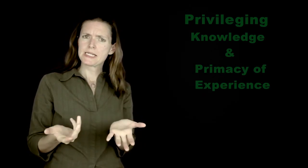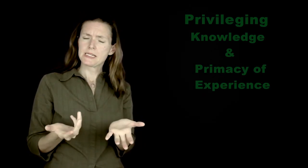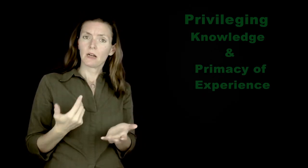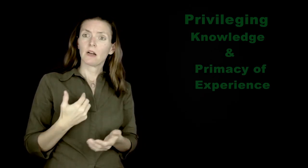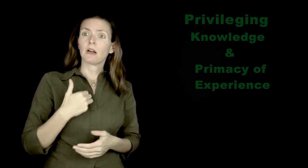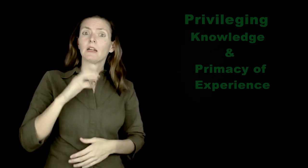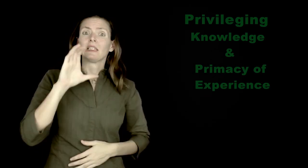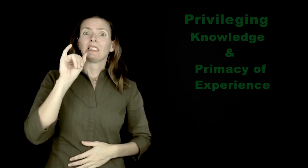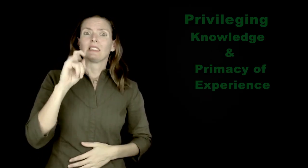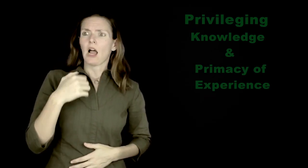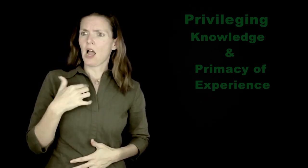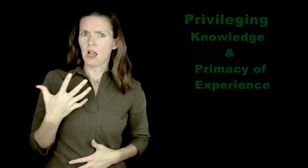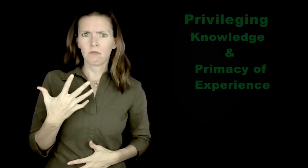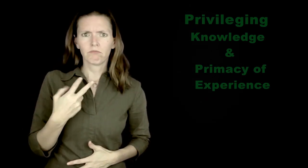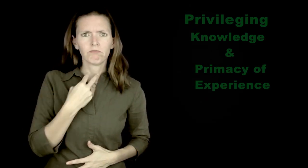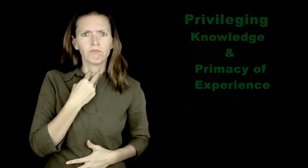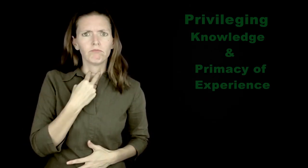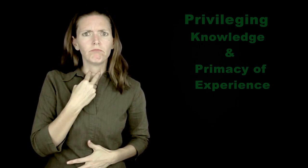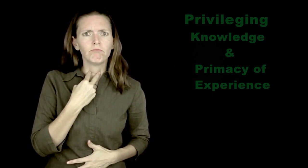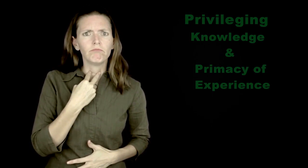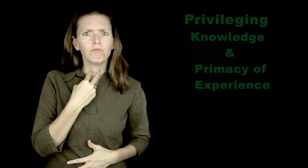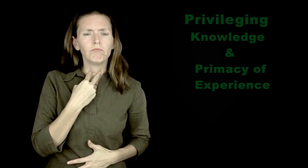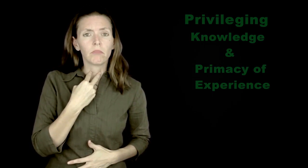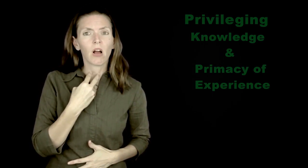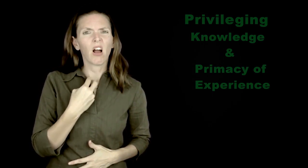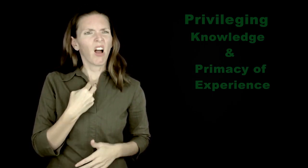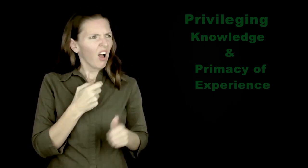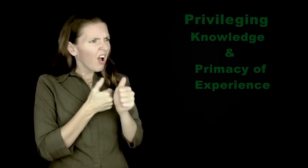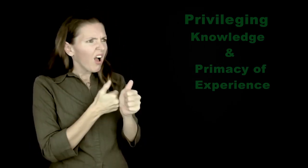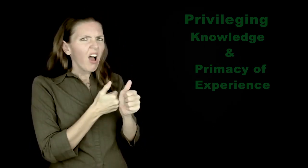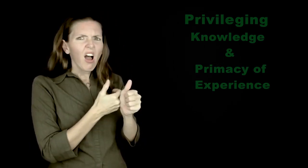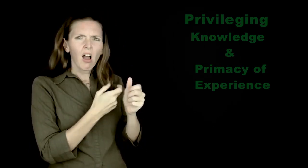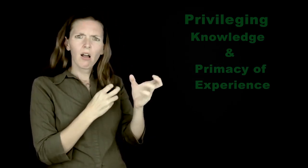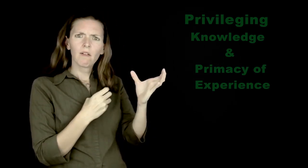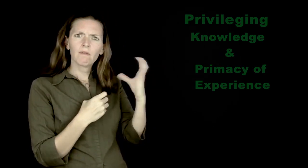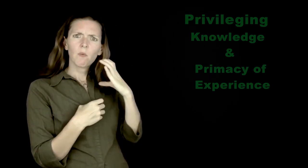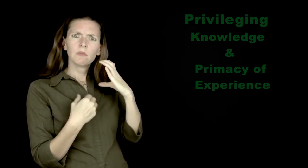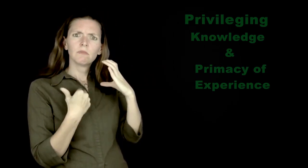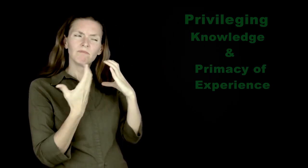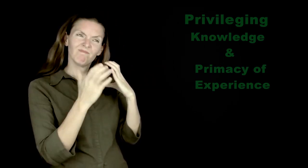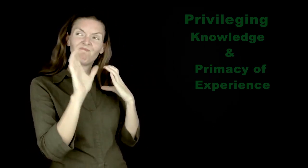How do we cite our own? We're trapped in this academic expectations cycle by having to cite mainly academic publications.